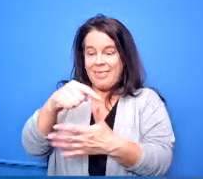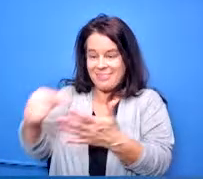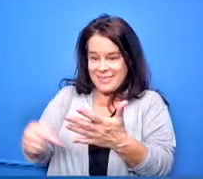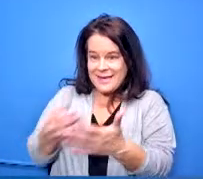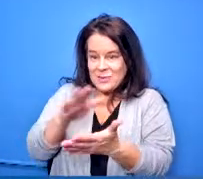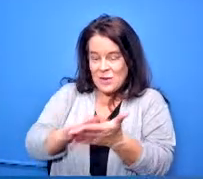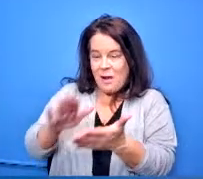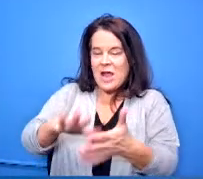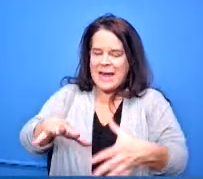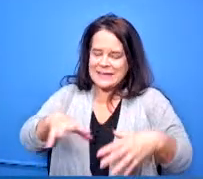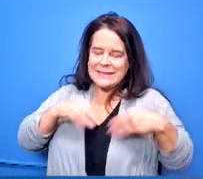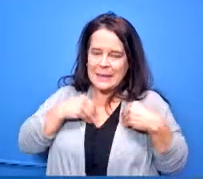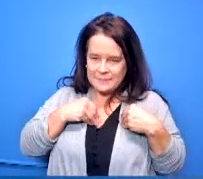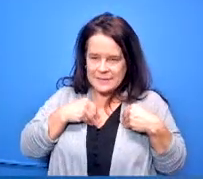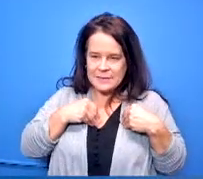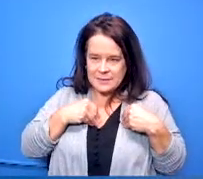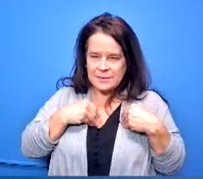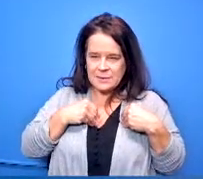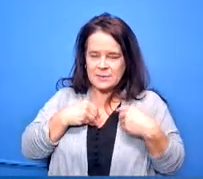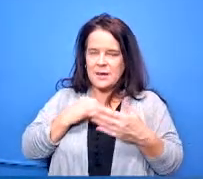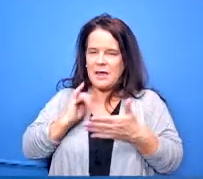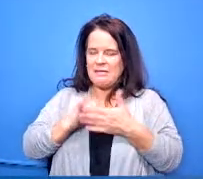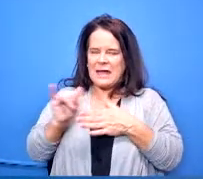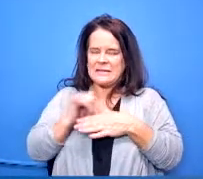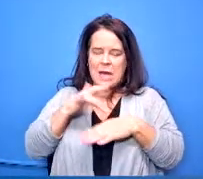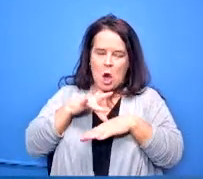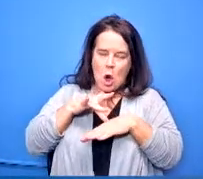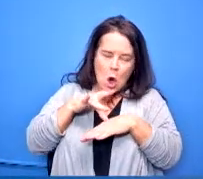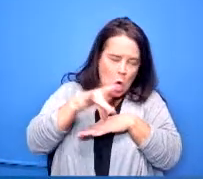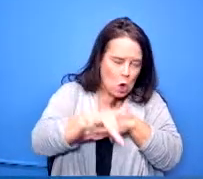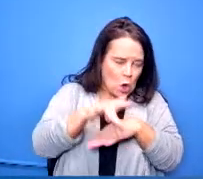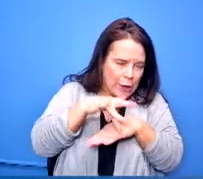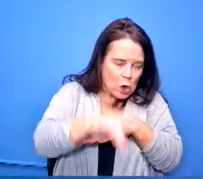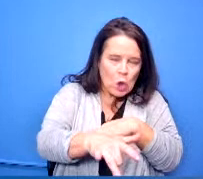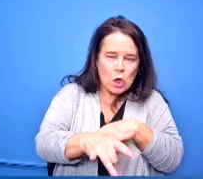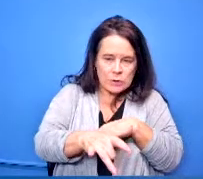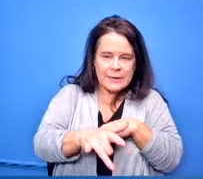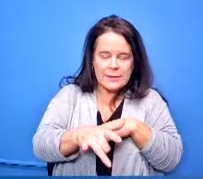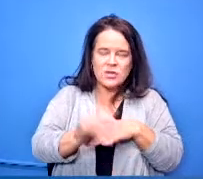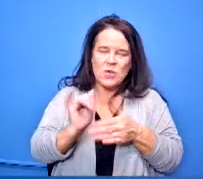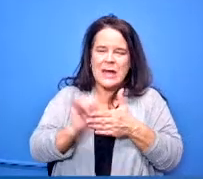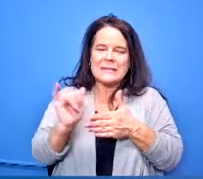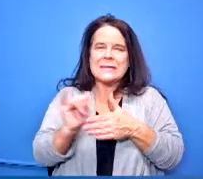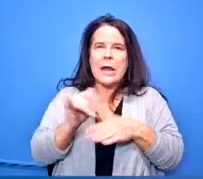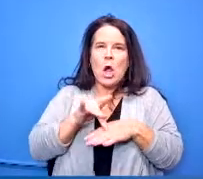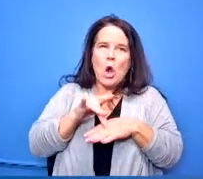courses my my very early on education courses so i get a jump start on that so we're really happy